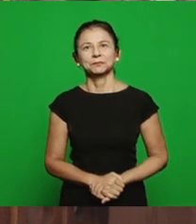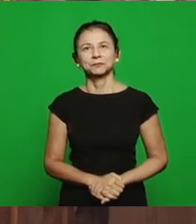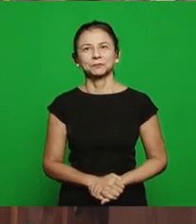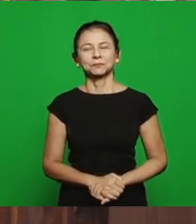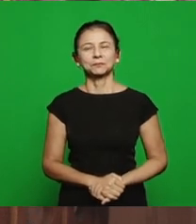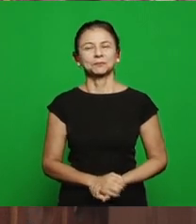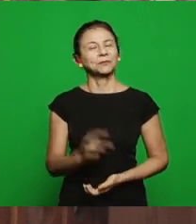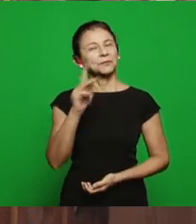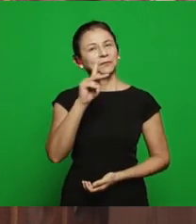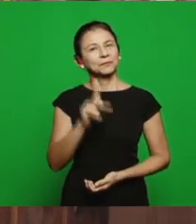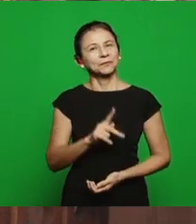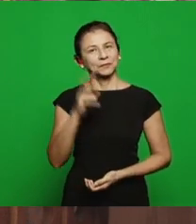Brethren, the peace of the Lord